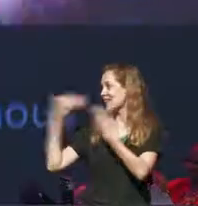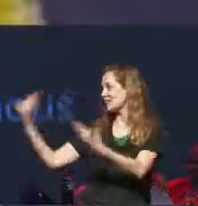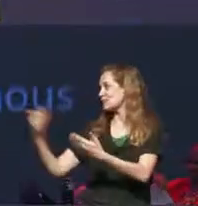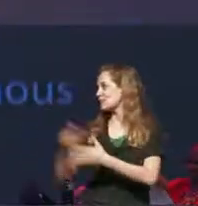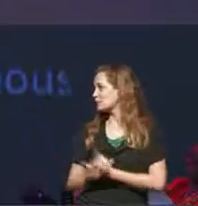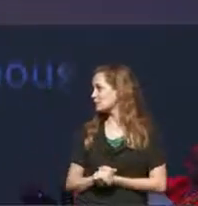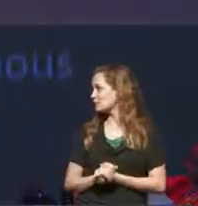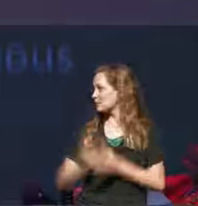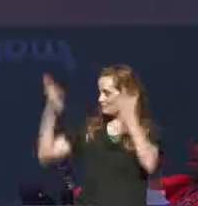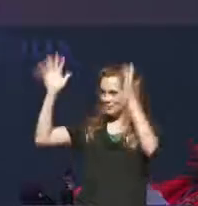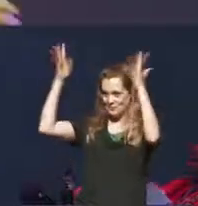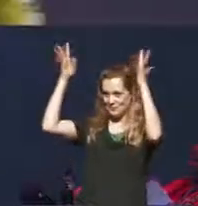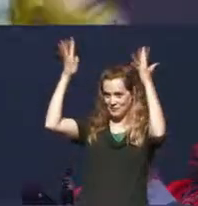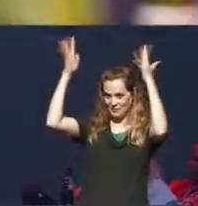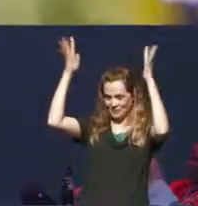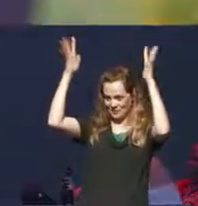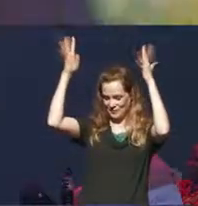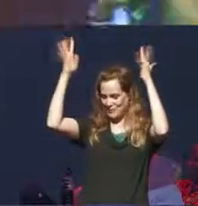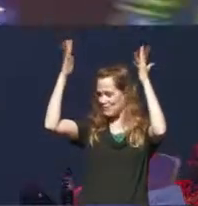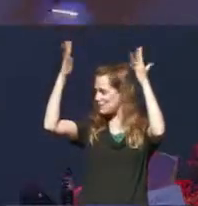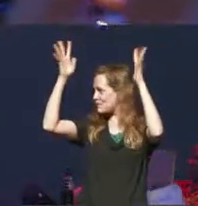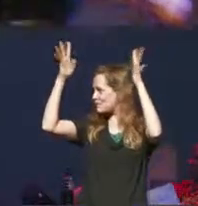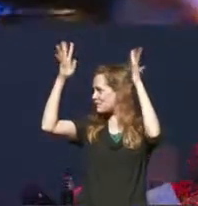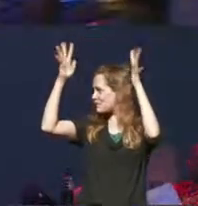[ They identify as a 5 foot 8 gender queer artist of color in